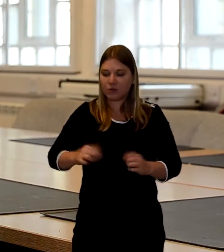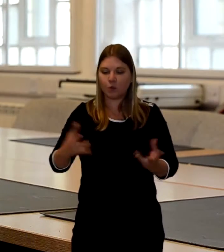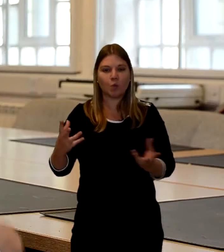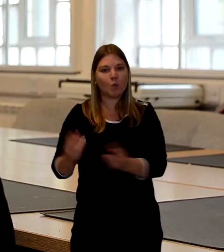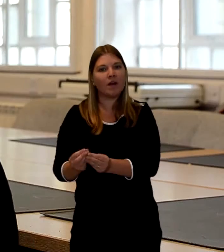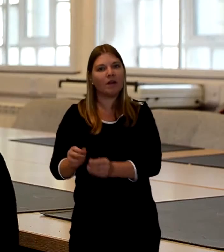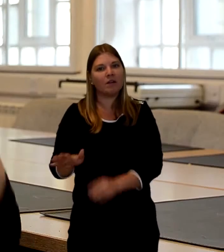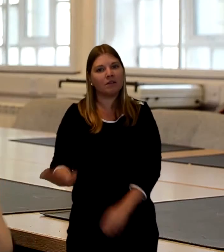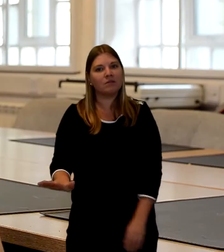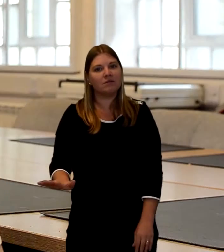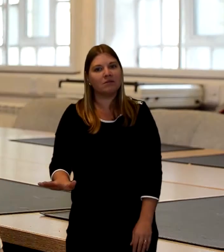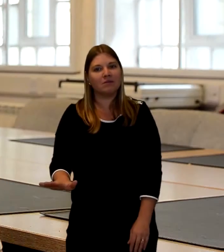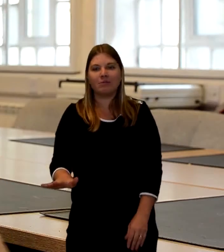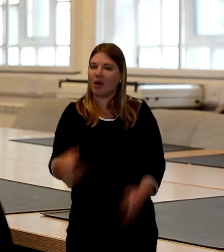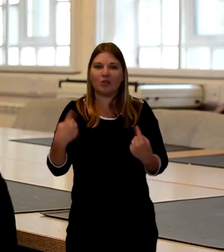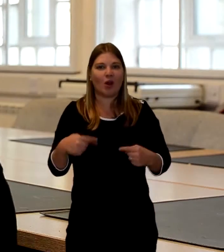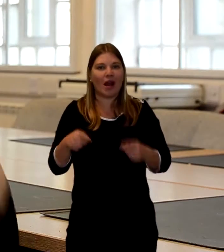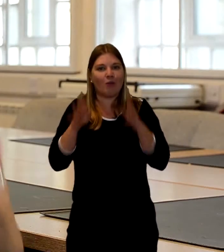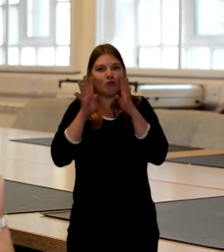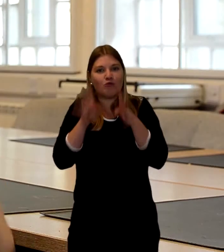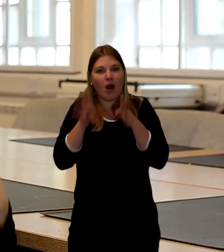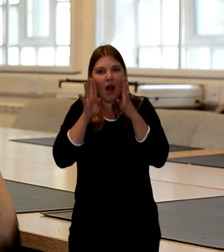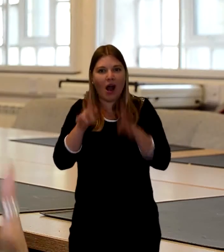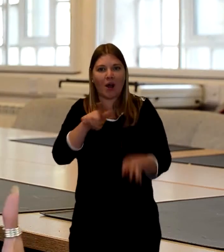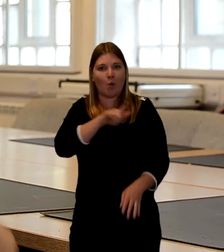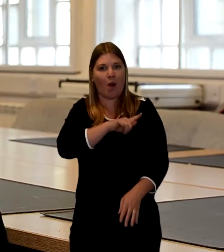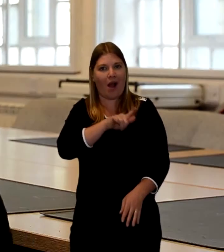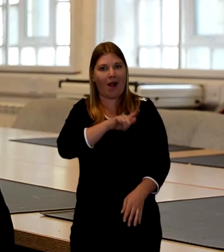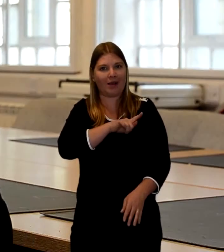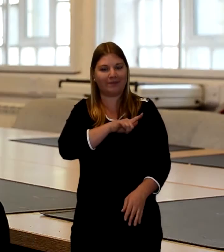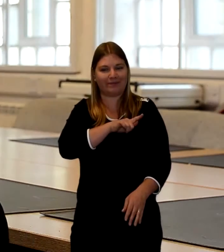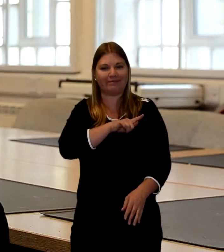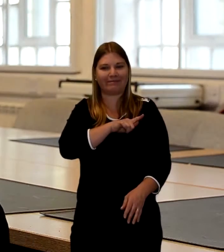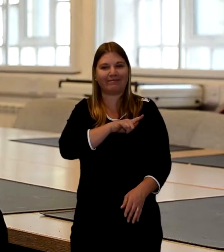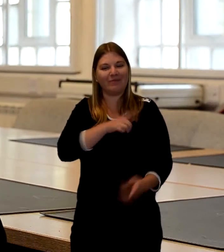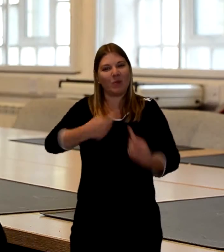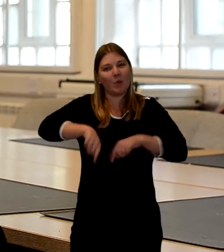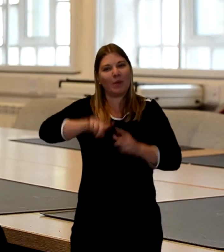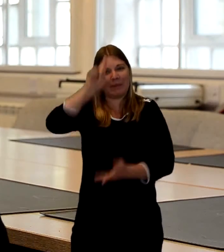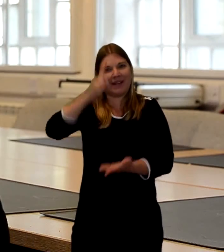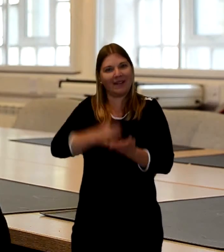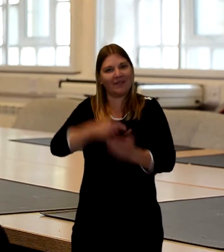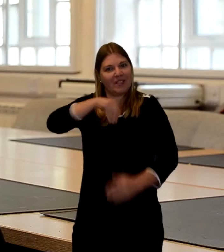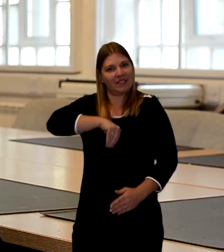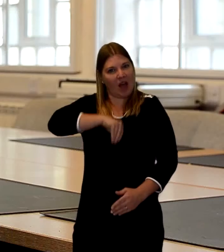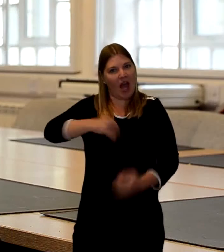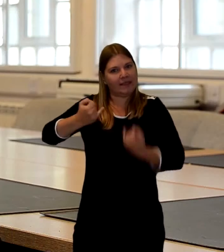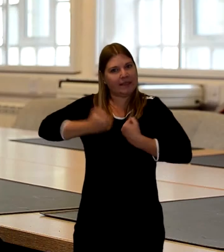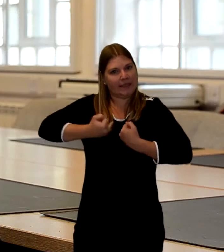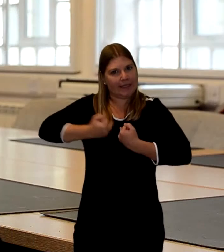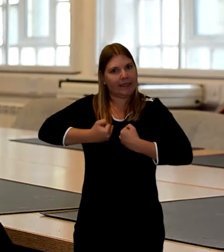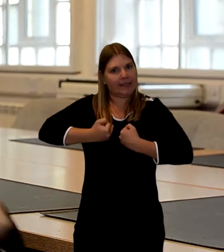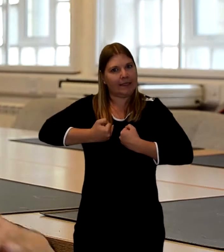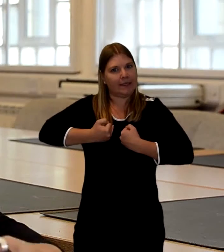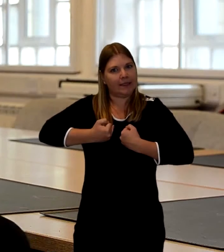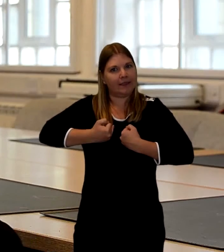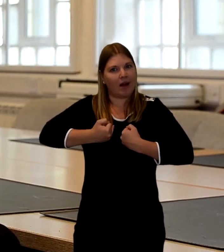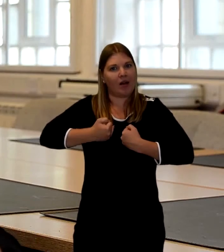because it would actually then mean that her body has been soiled with our own kind of bad sins that we're carrying because she's gone, she's pure